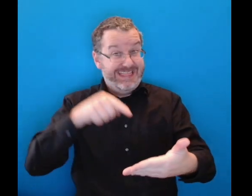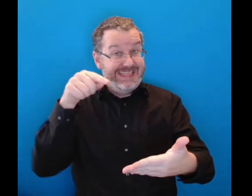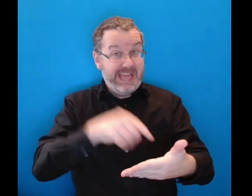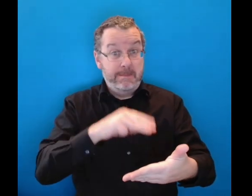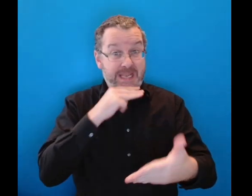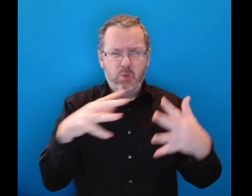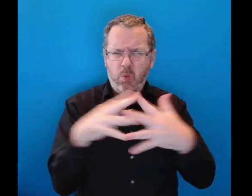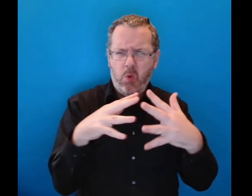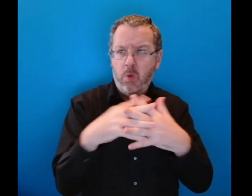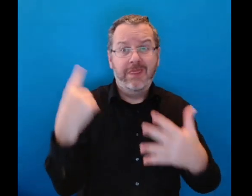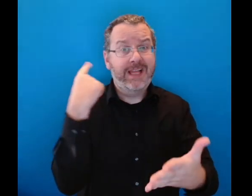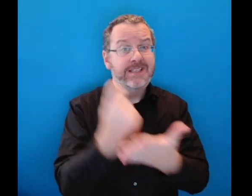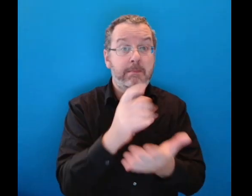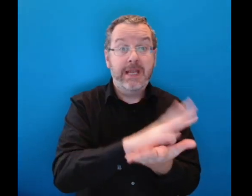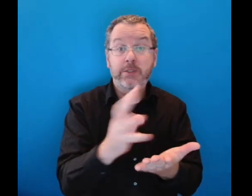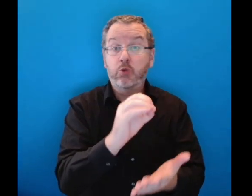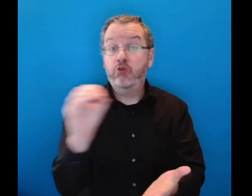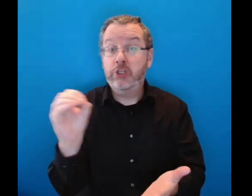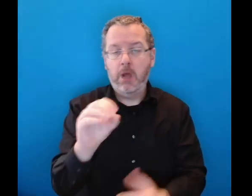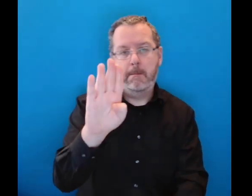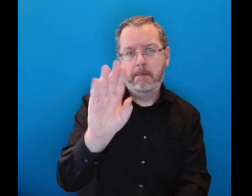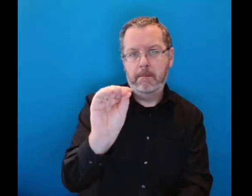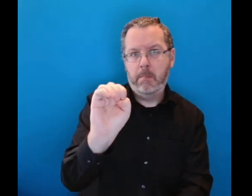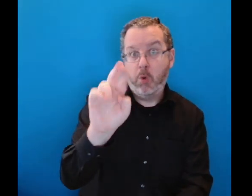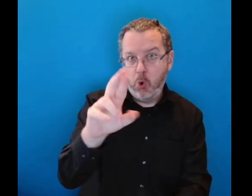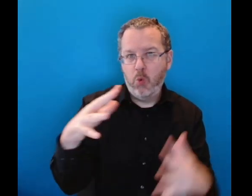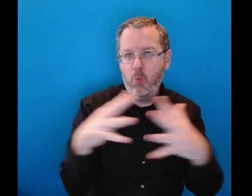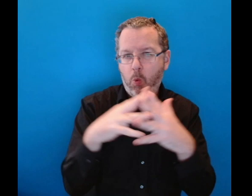This no doubt referred to the Boer War in South Africa,